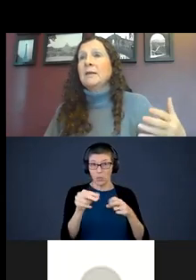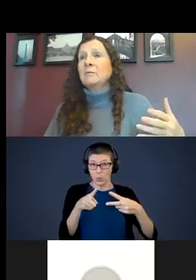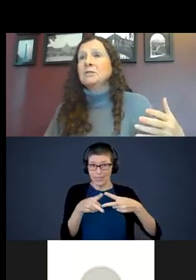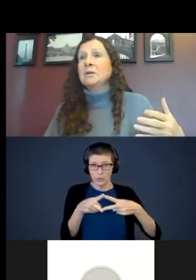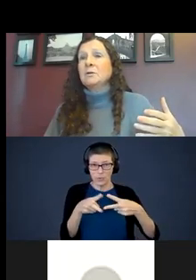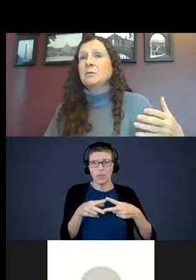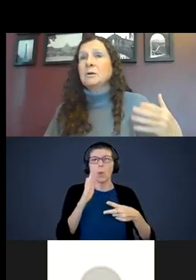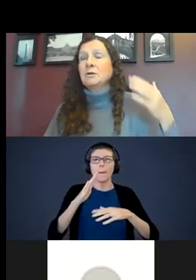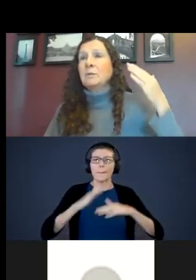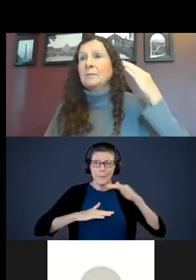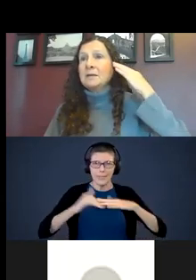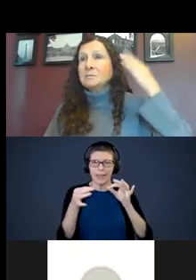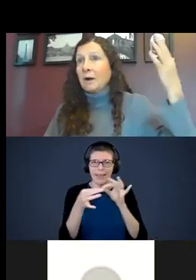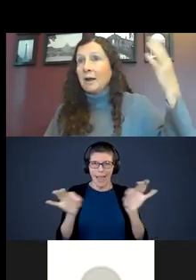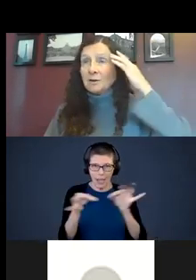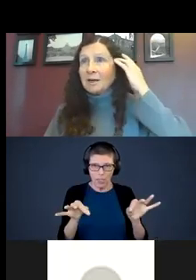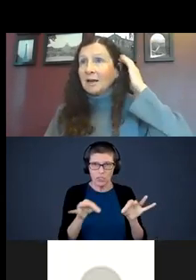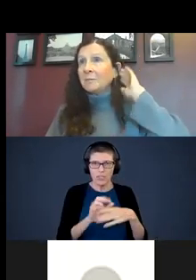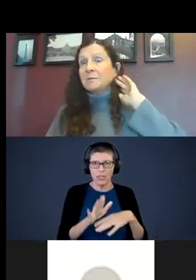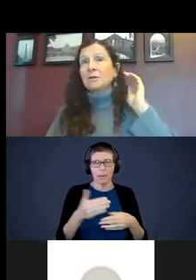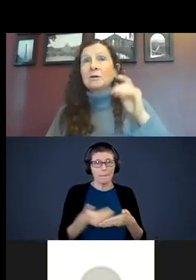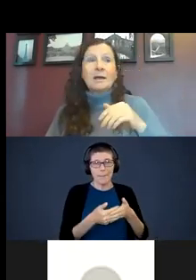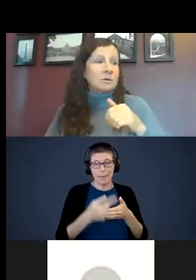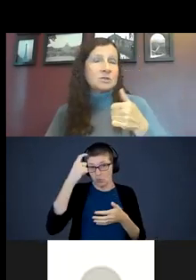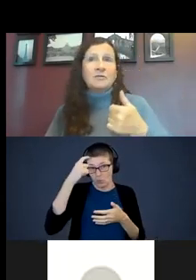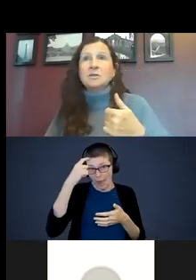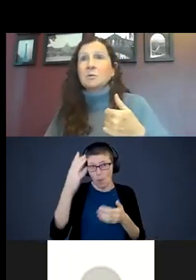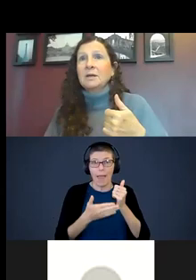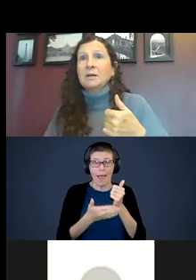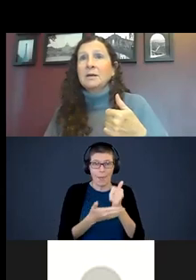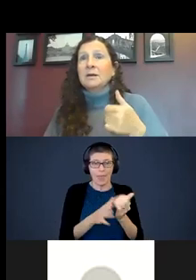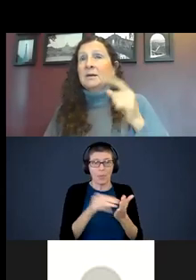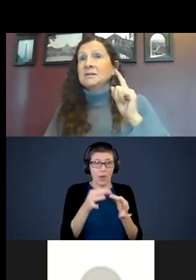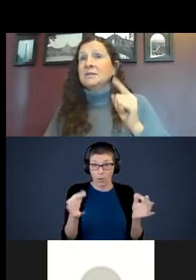language in your baby’s brain. You’re going to help them to learn language. The first one is: